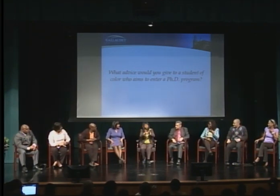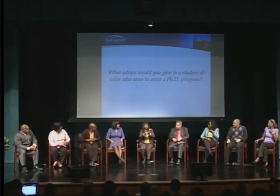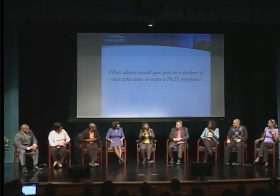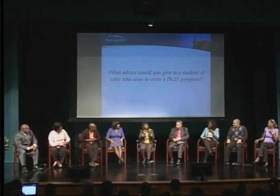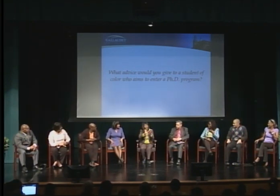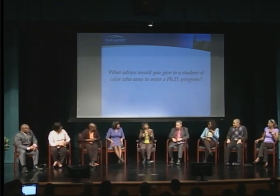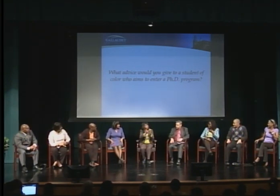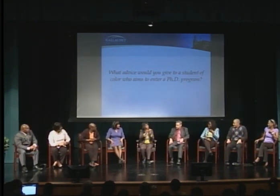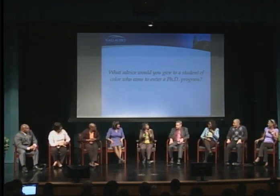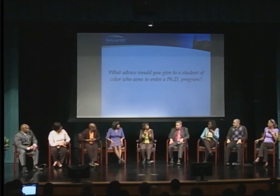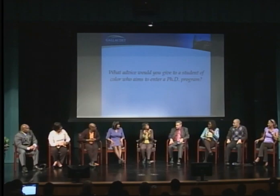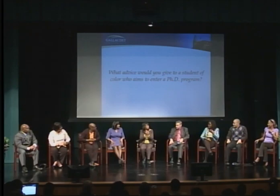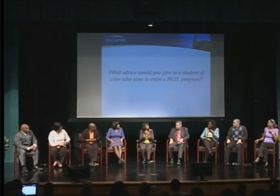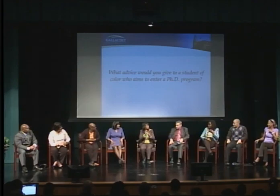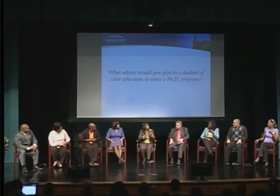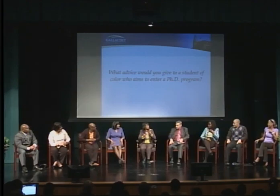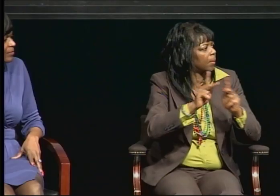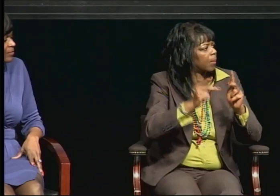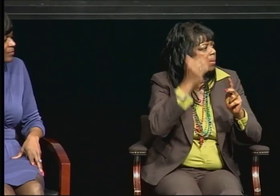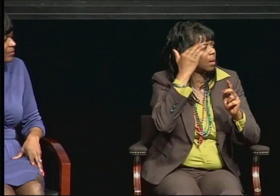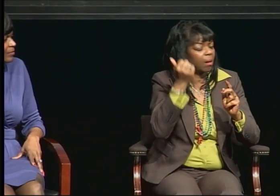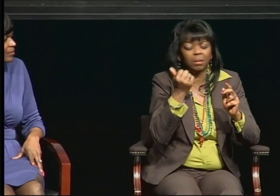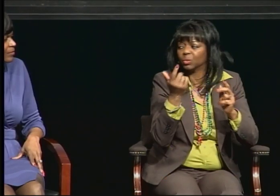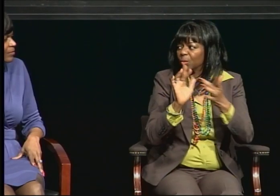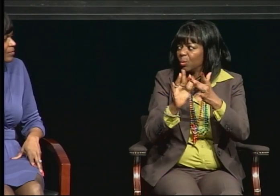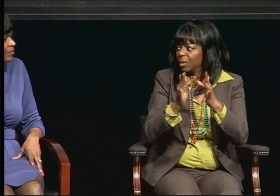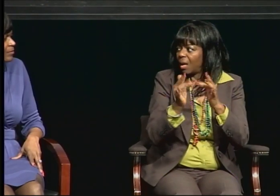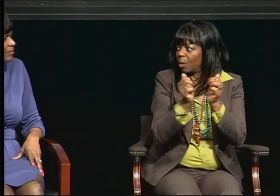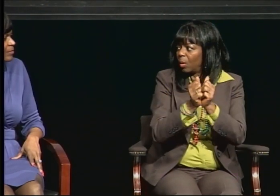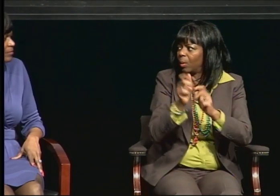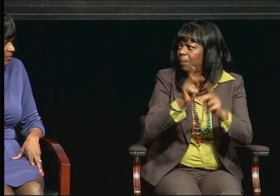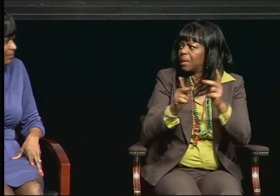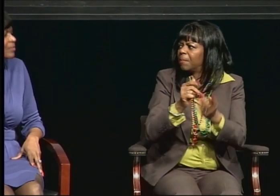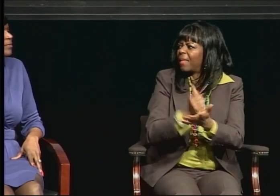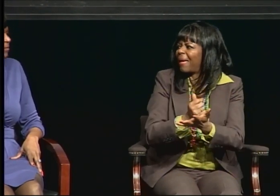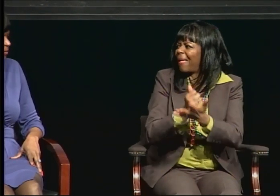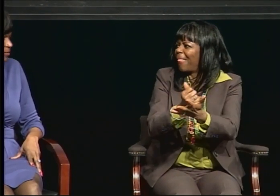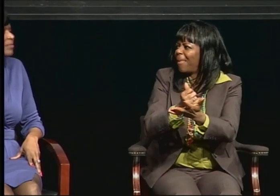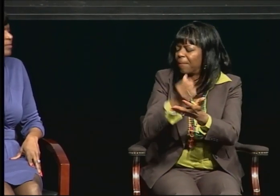then people begin to know what you're doing. And can support you even better.